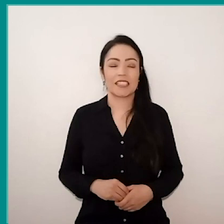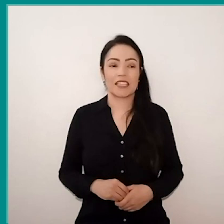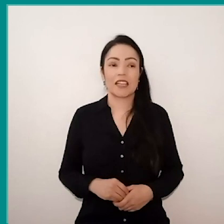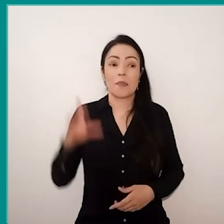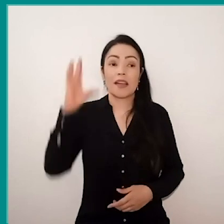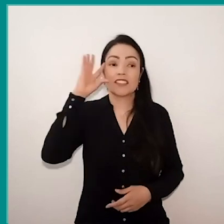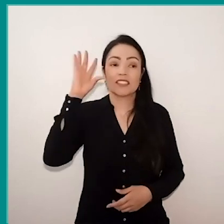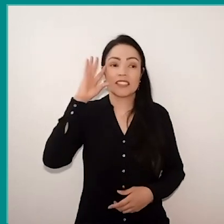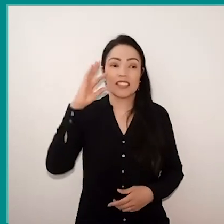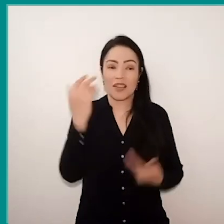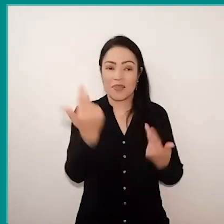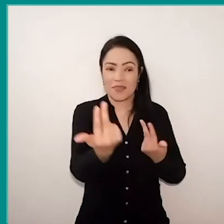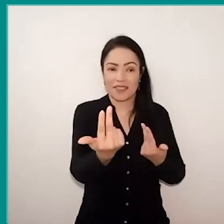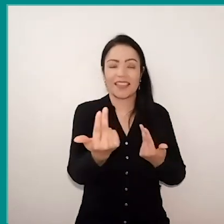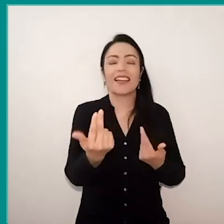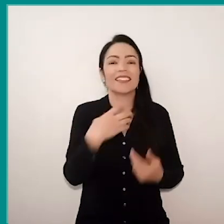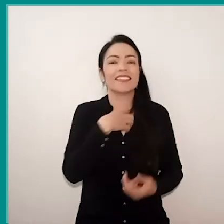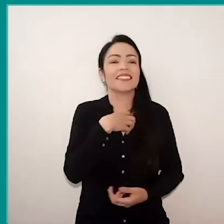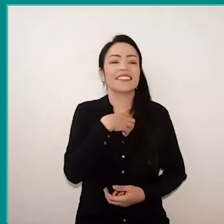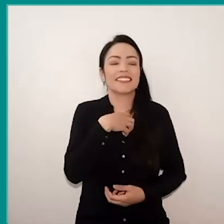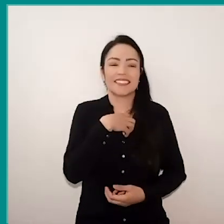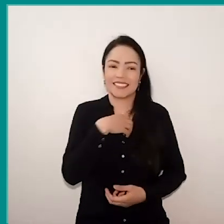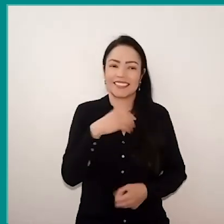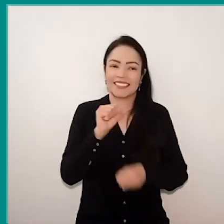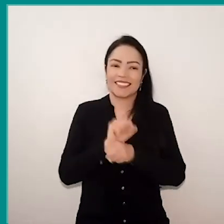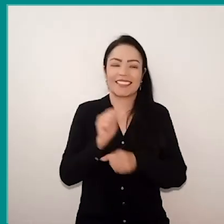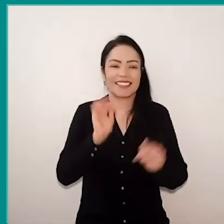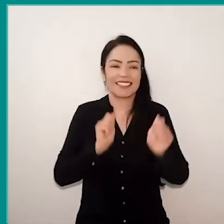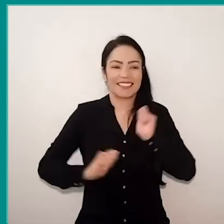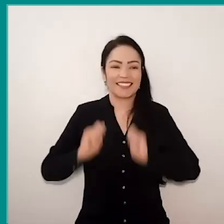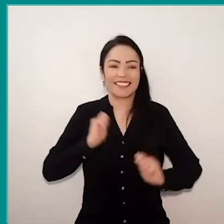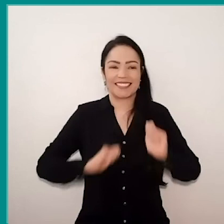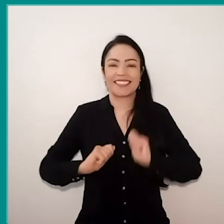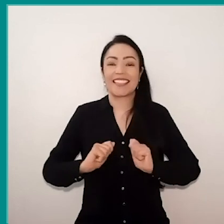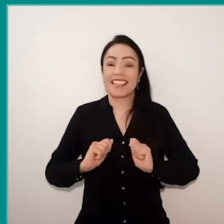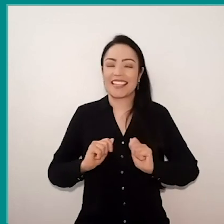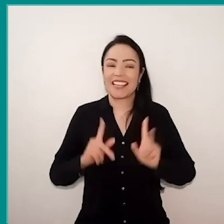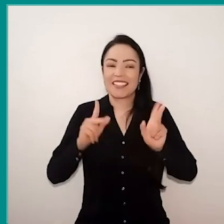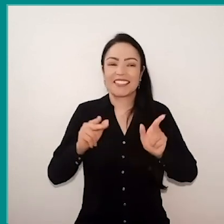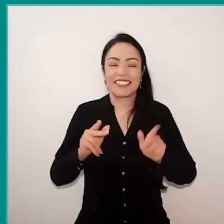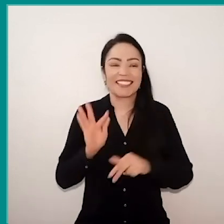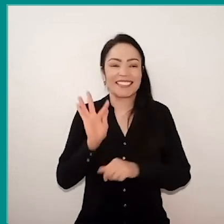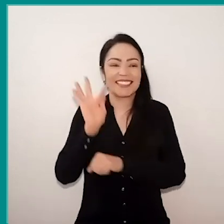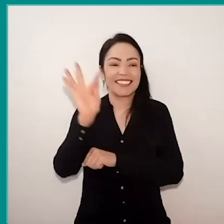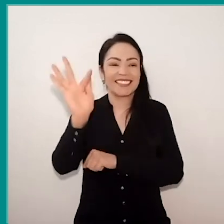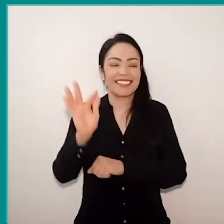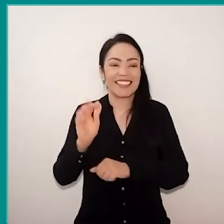I'm feeling too hopeful, as Angela brought, full of hope.